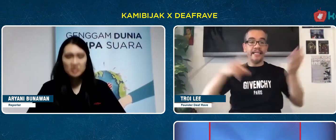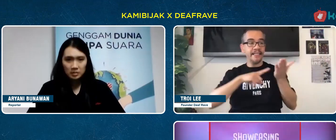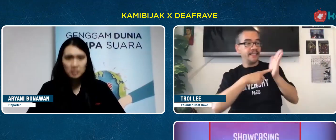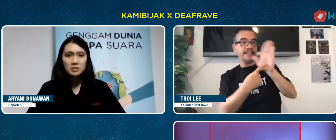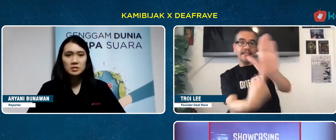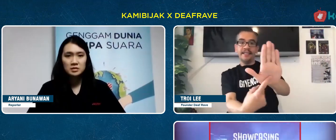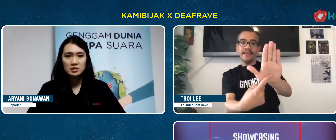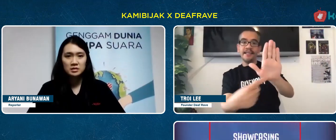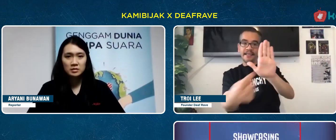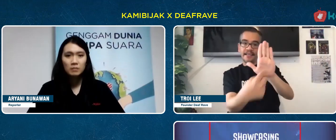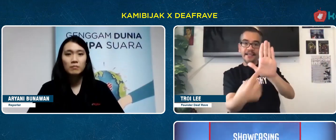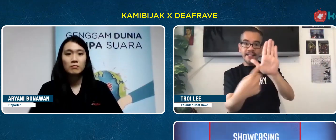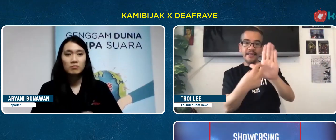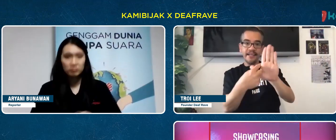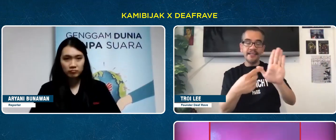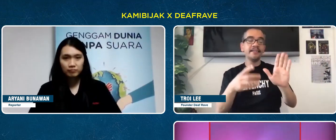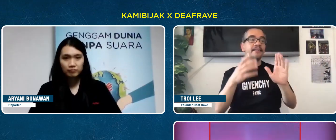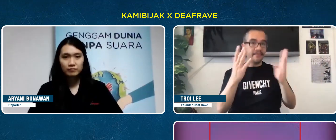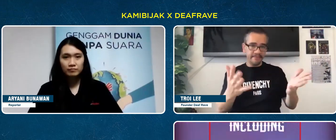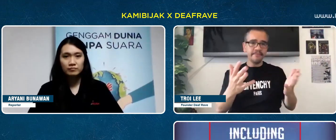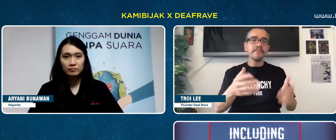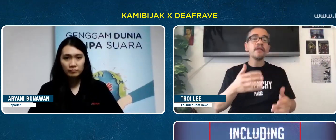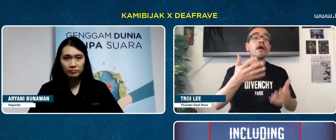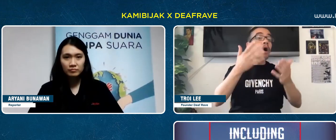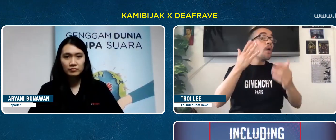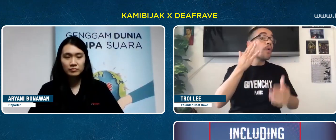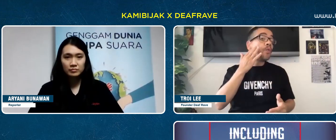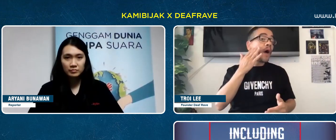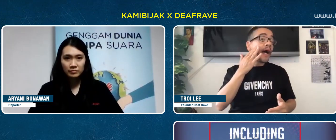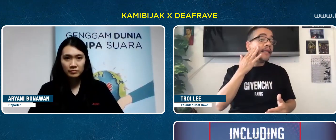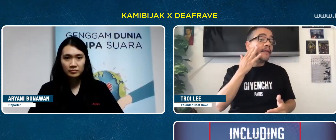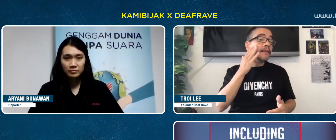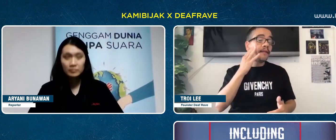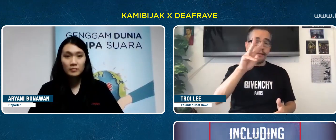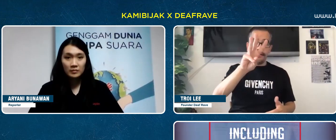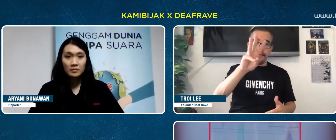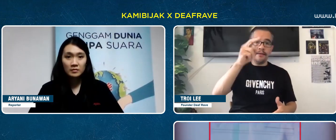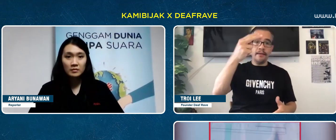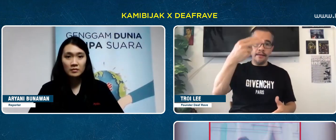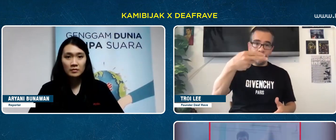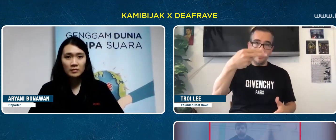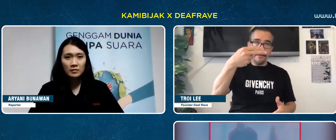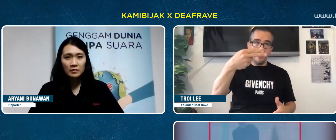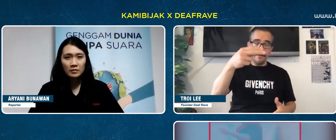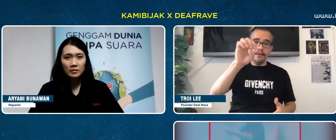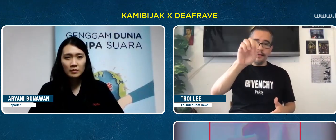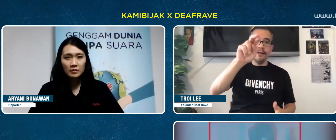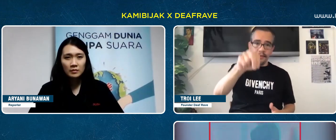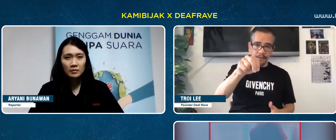When?